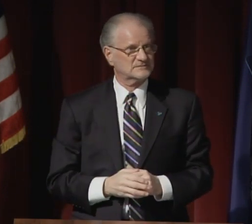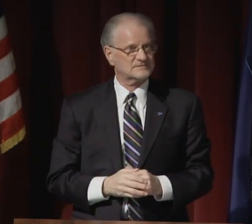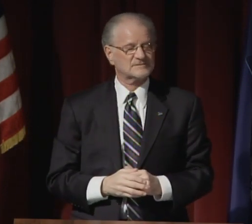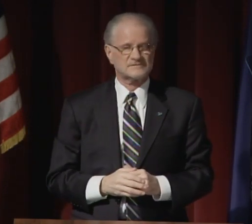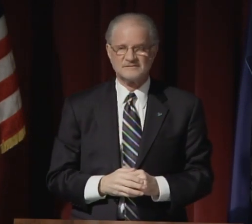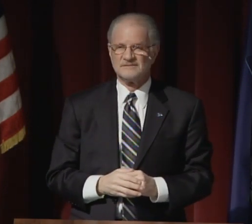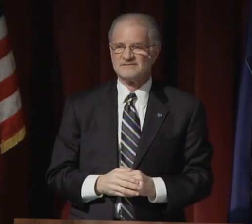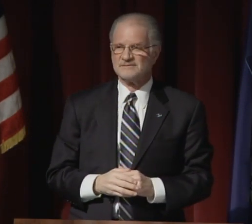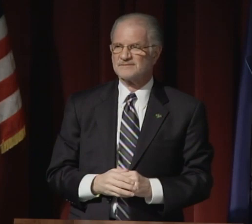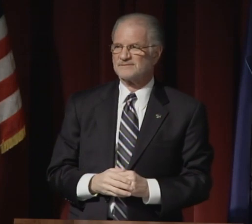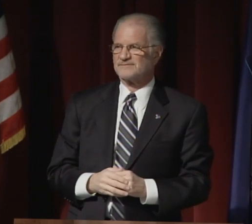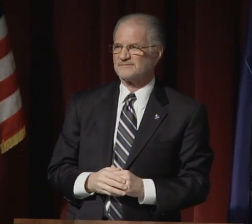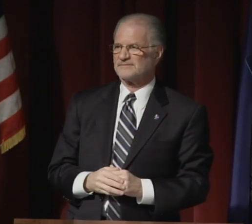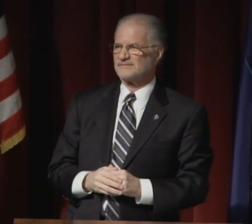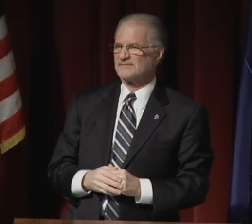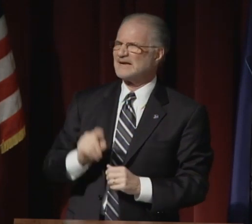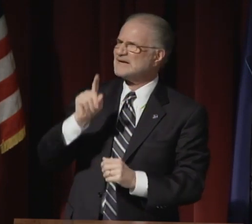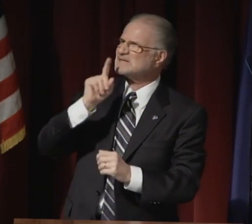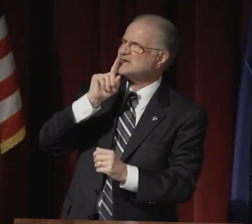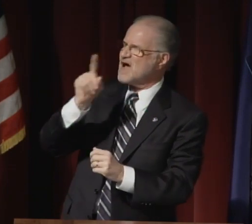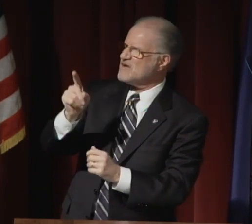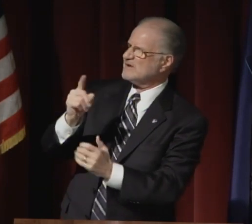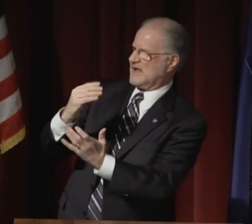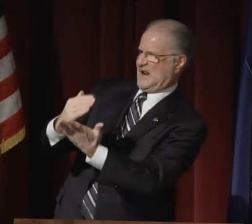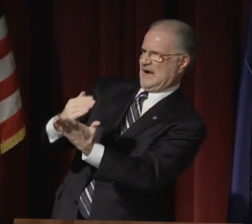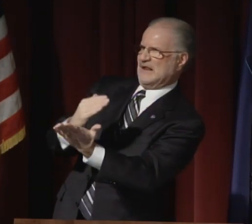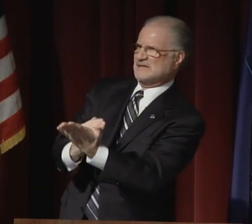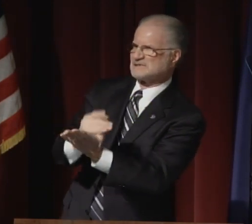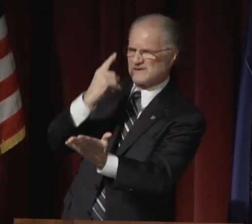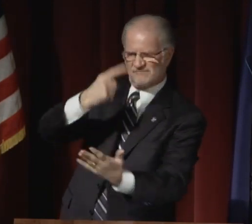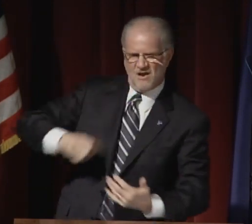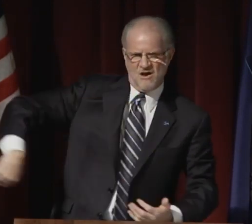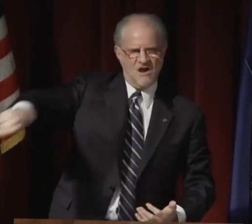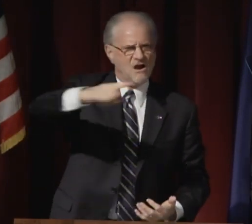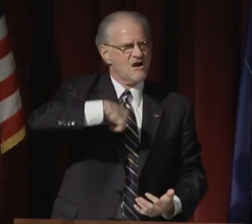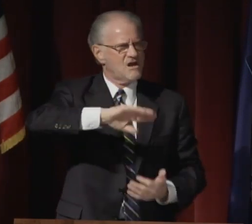from the time of the pharaohs.